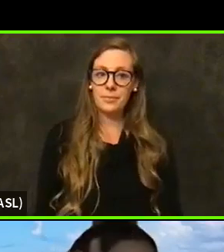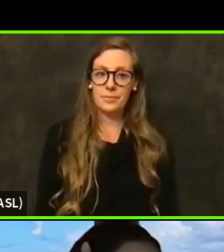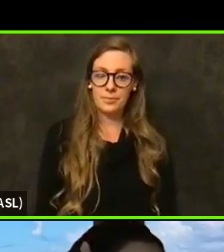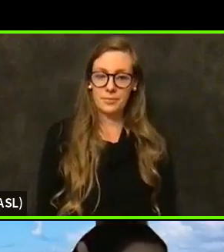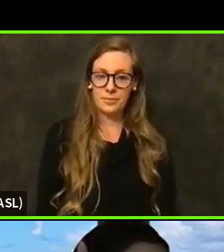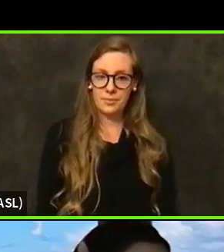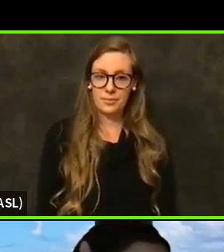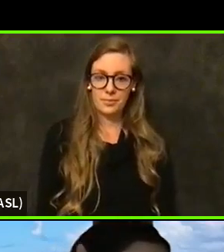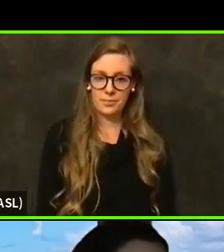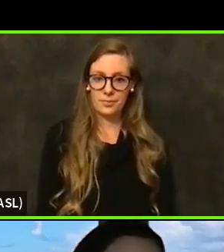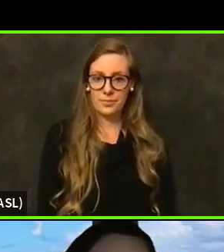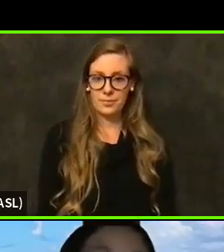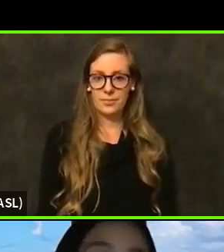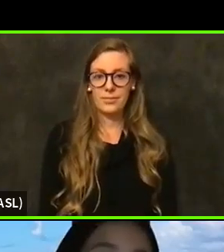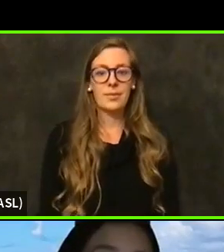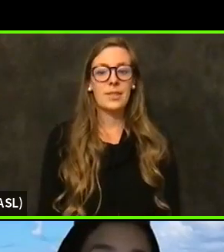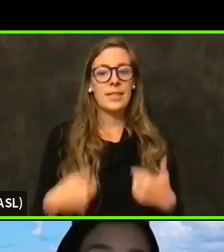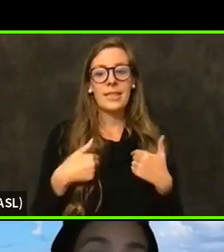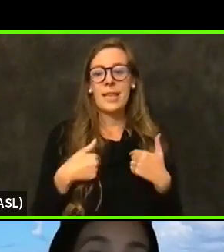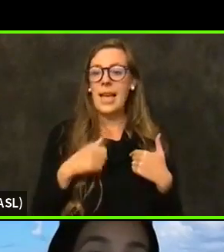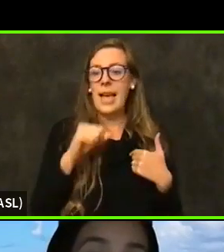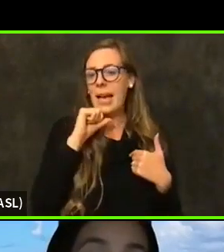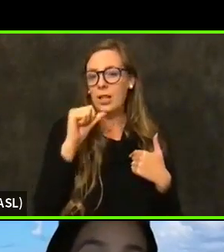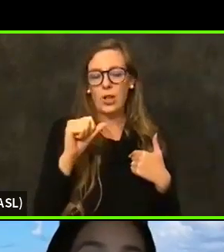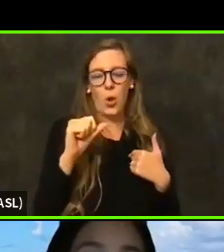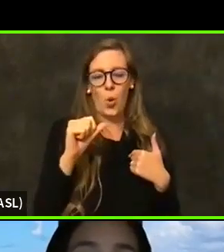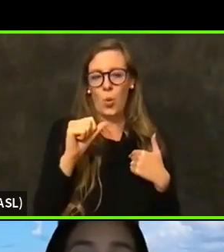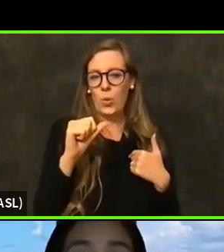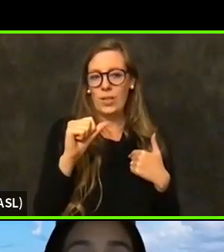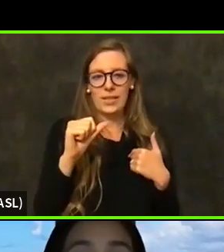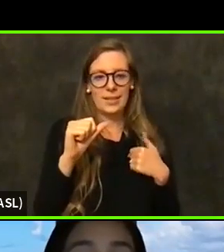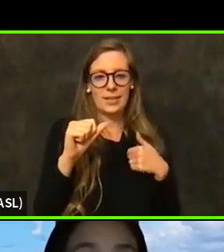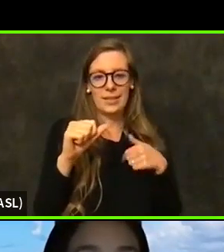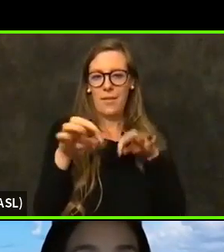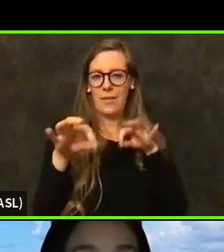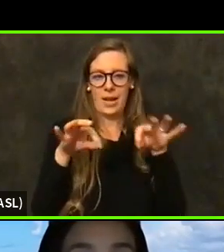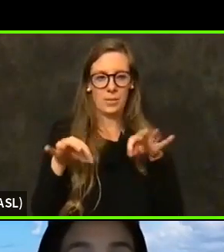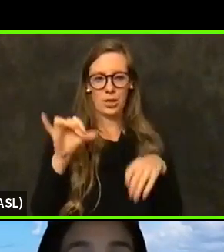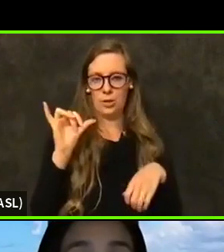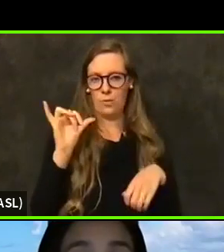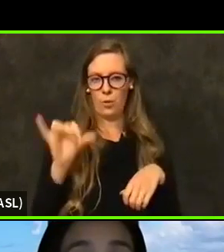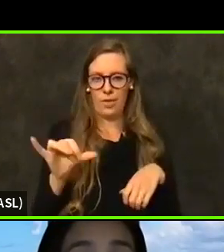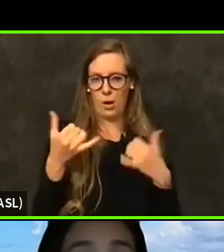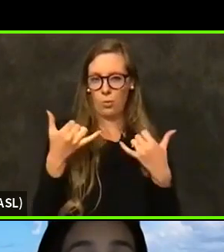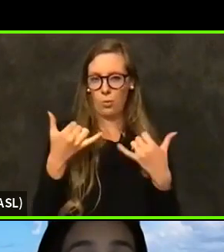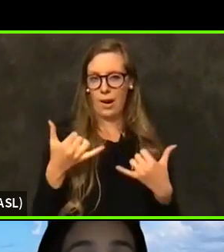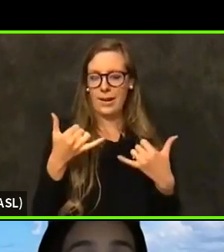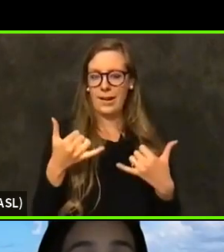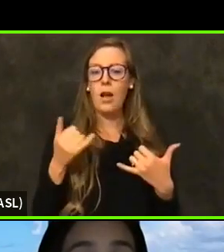I I don't have a breakdown for you right now, I did talk to the public health